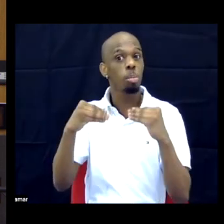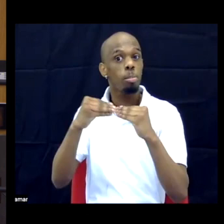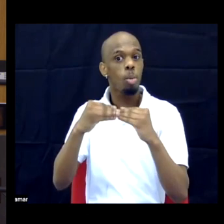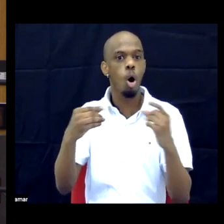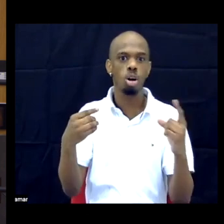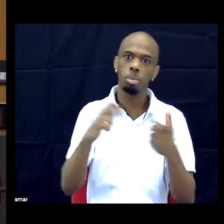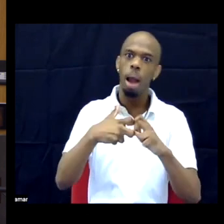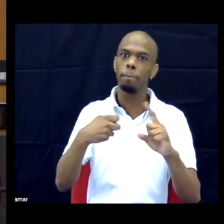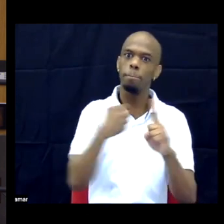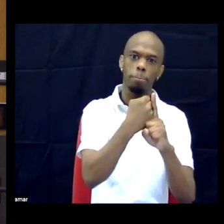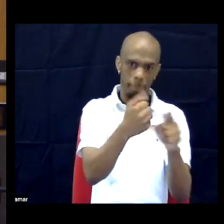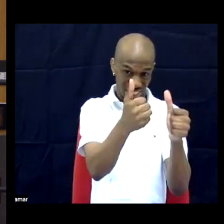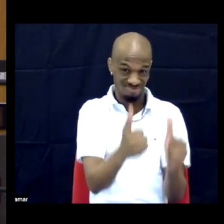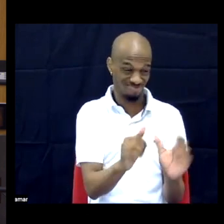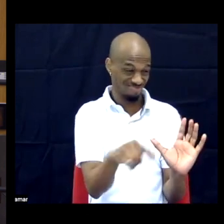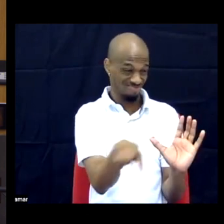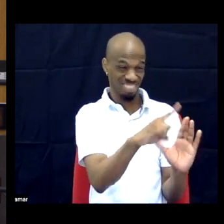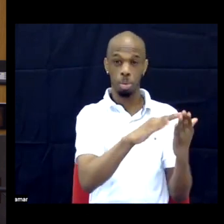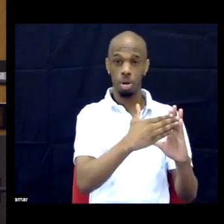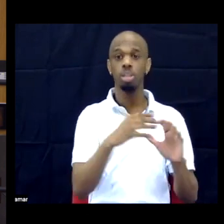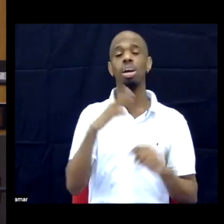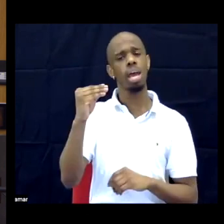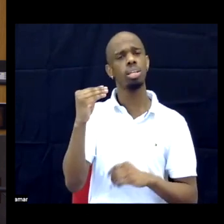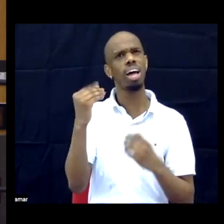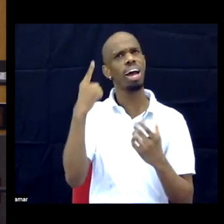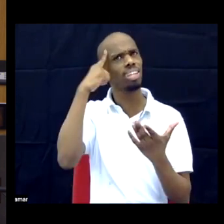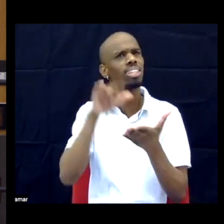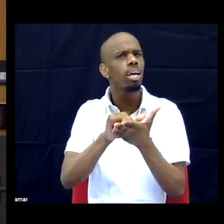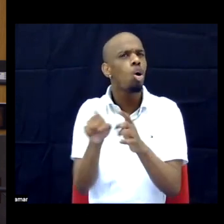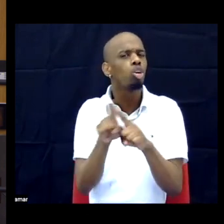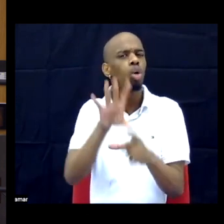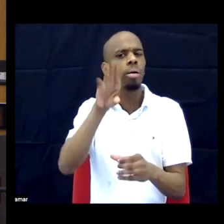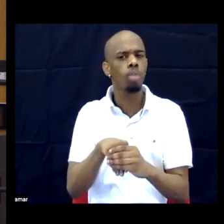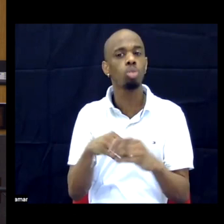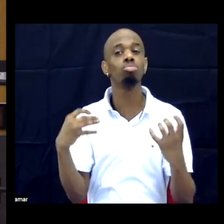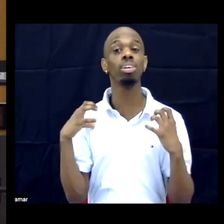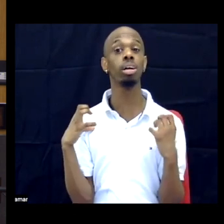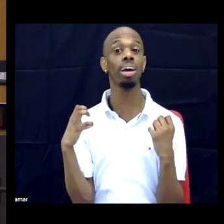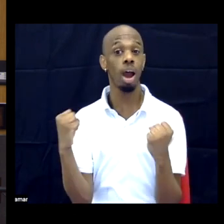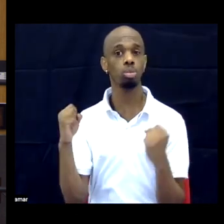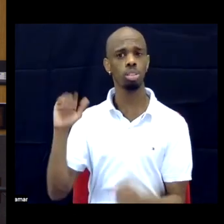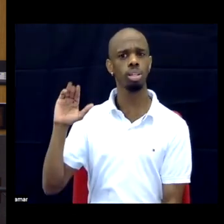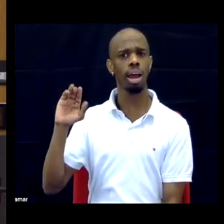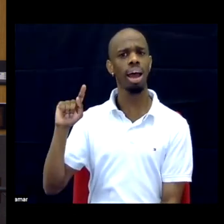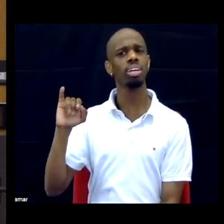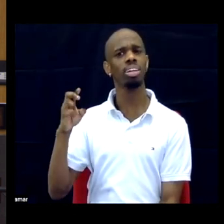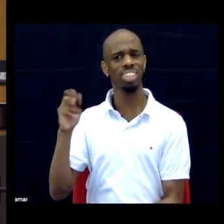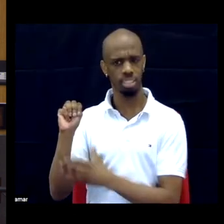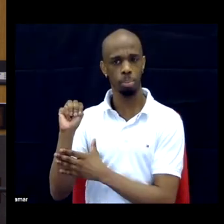in some ways it overlaps with the health activism, that's really important particularly in terms of HIV AIDS